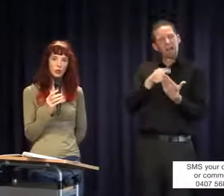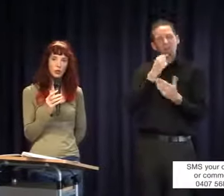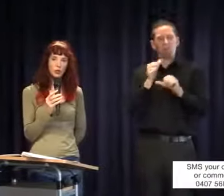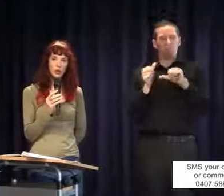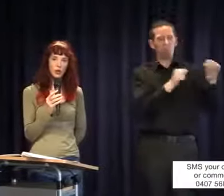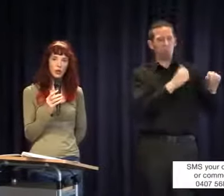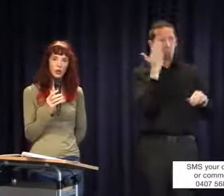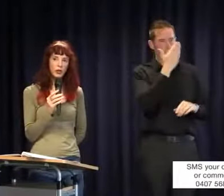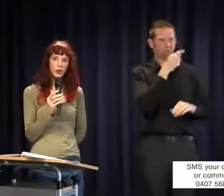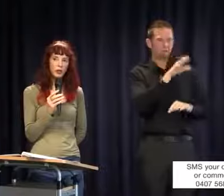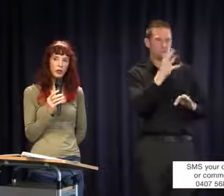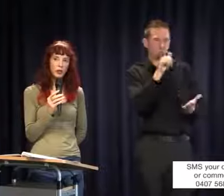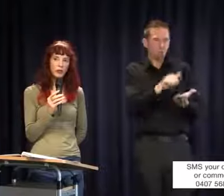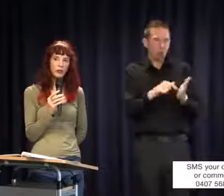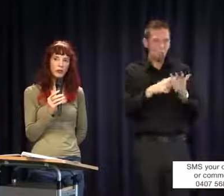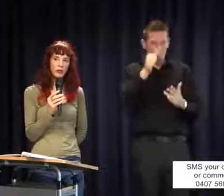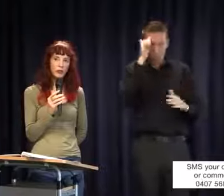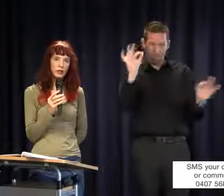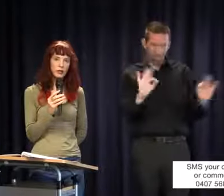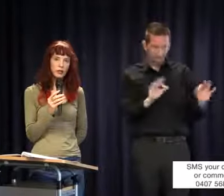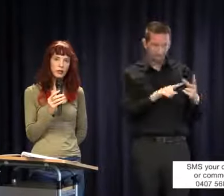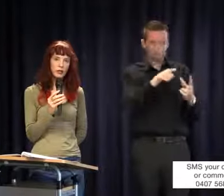really have the right to know anything, you don't really have the right to contribute